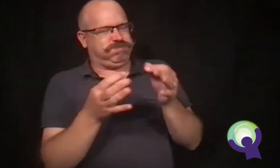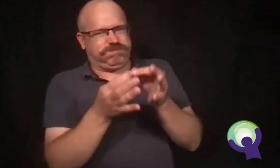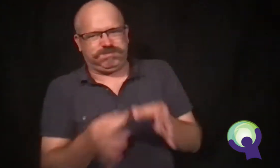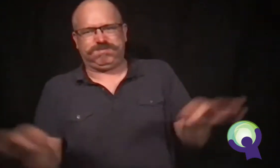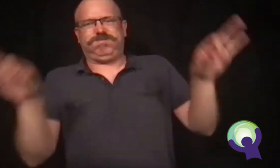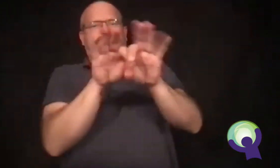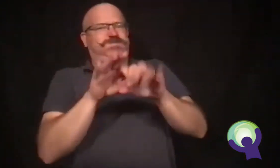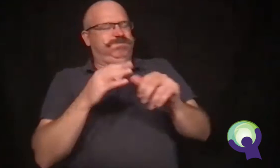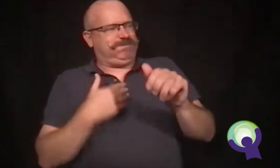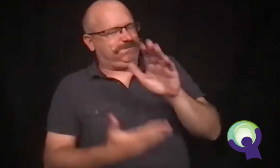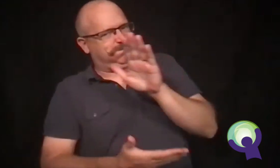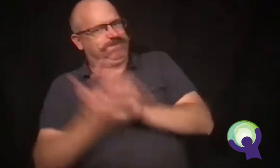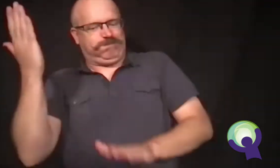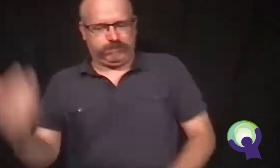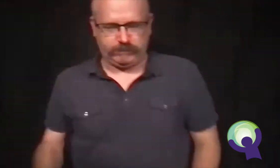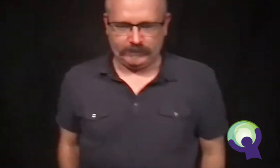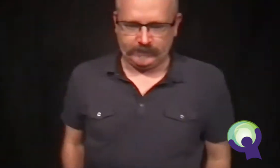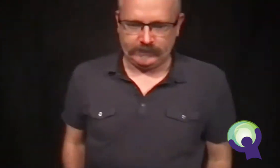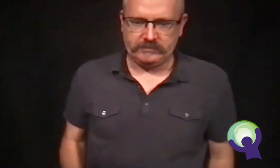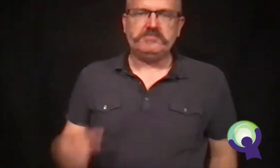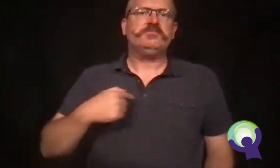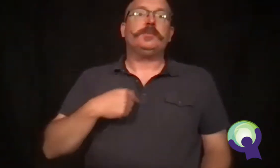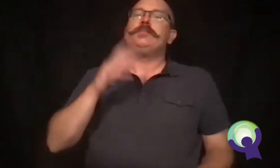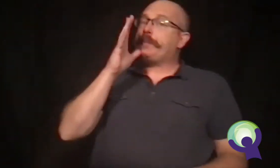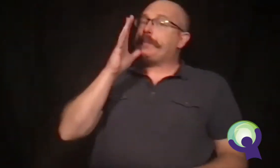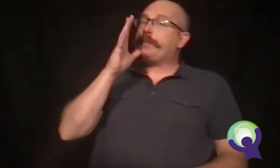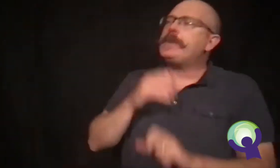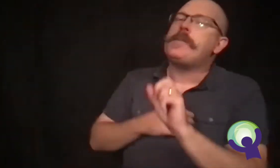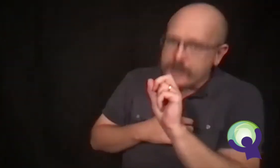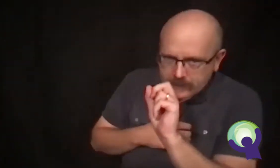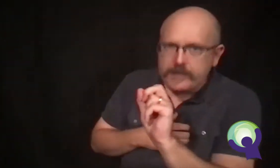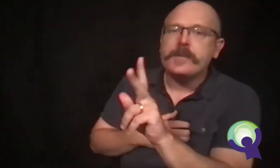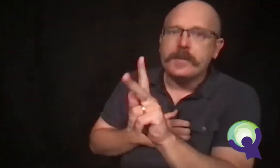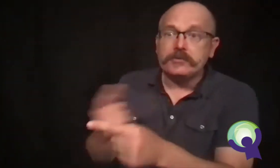"You always have something to do," said his mother with a smile.